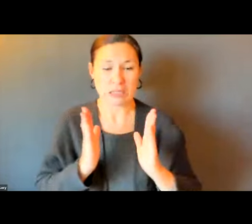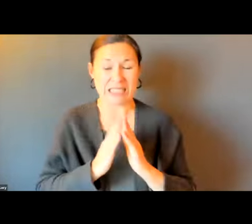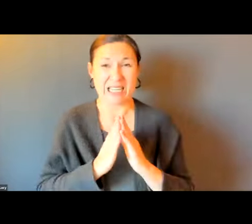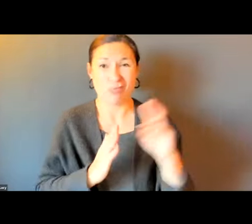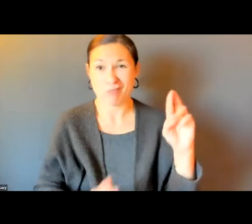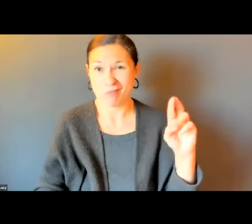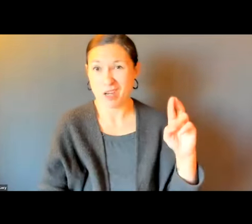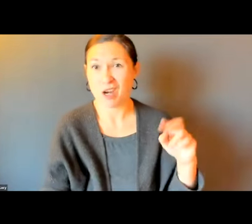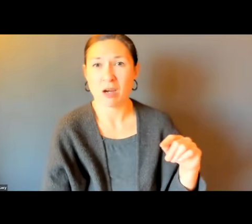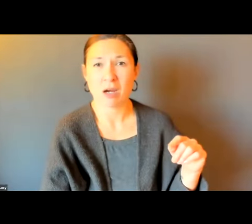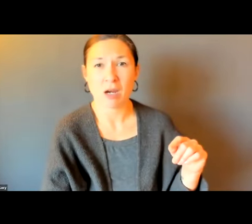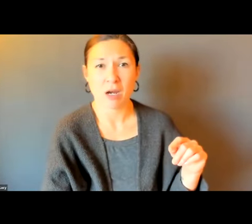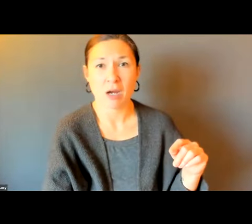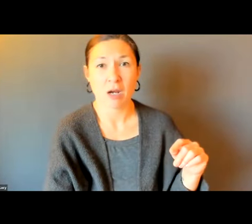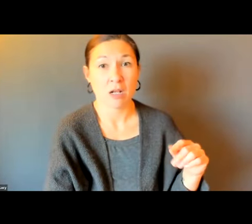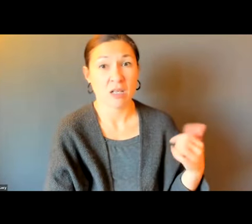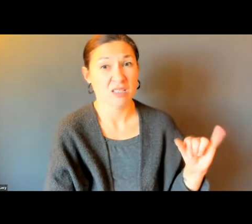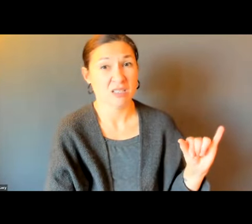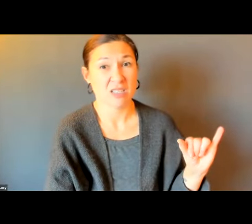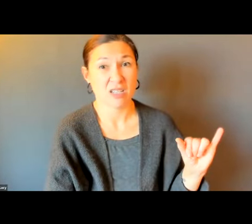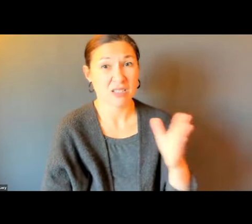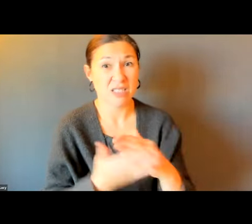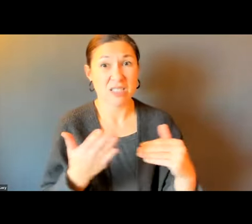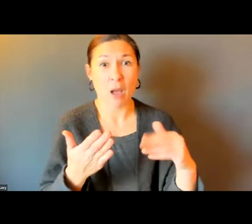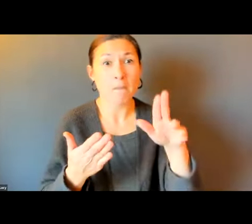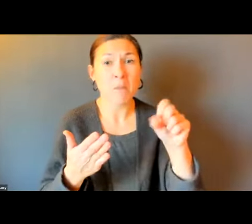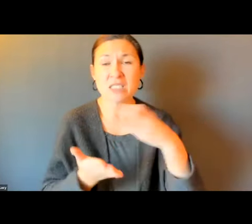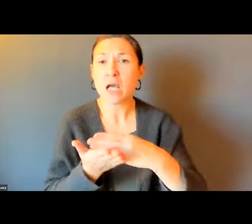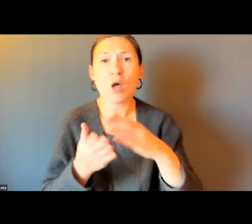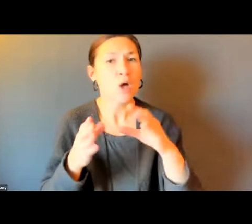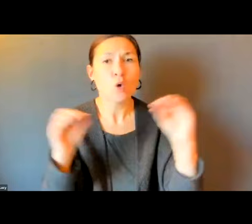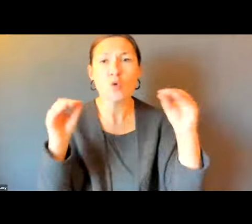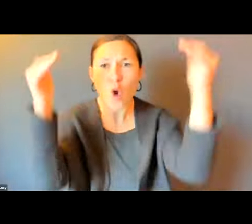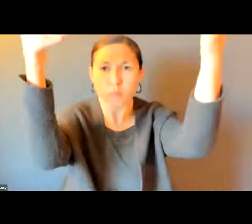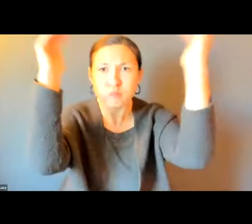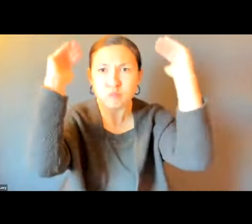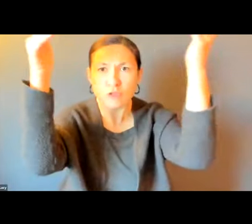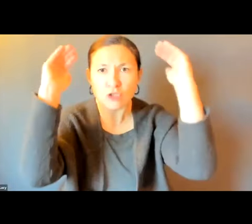A LOT MORE RESPONSIBILITY. I KNOW IN THE CITY OF REVERE, WE STILL HAVE BUS STOPS THAT